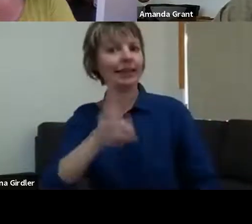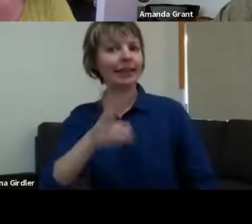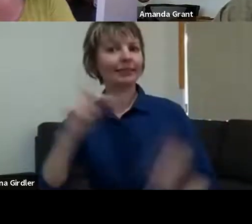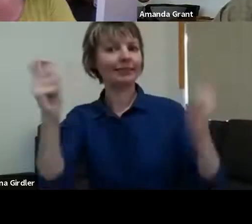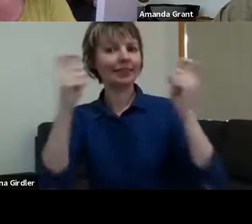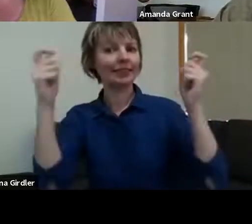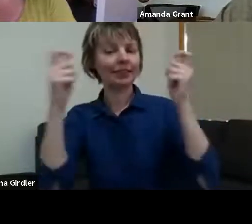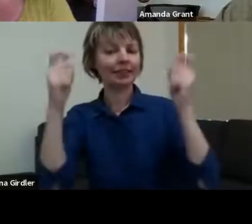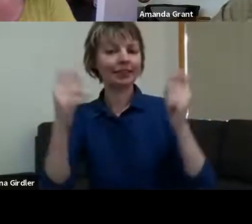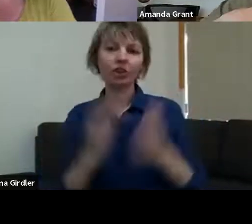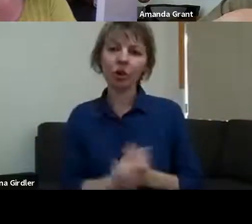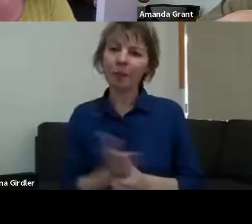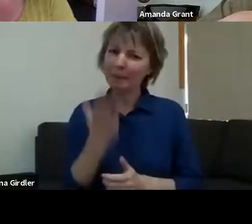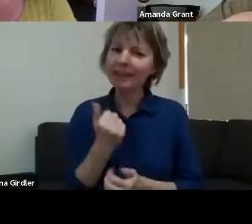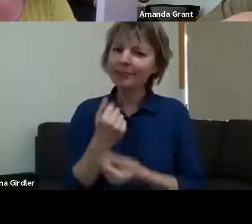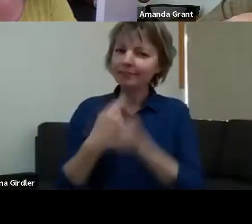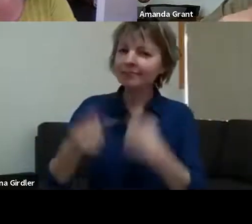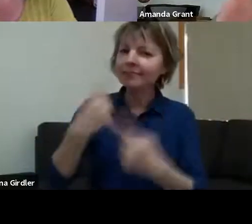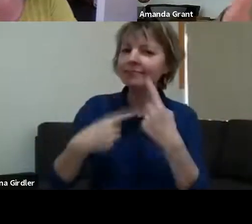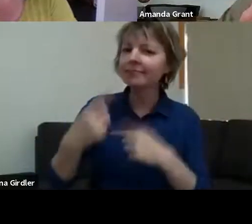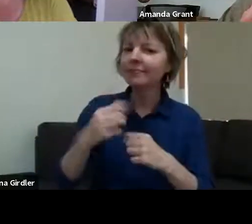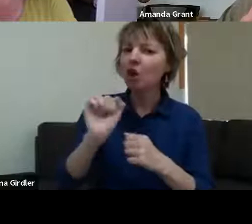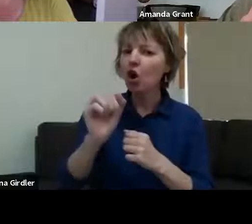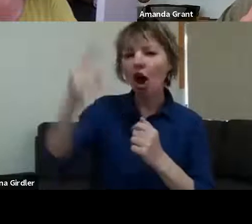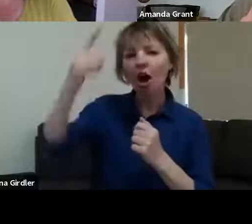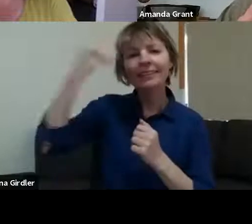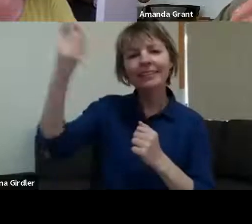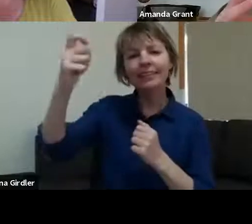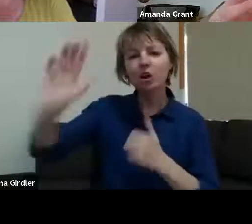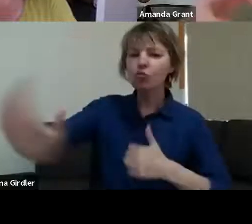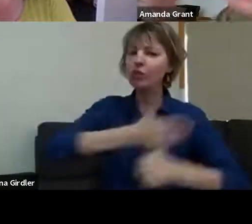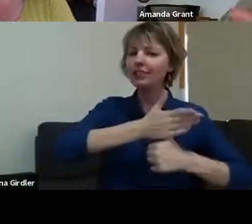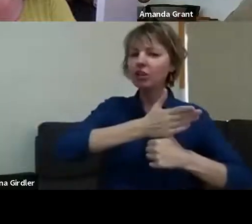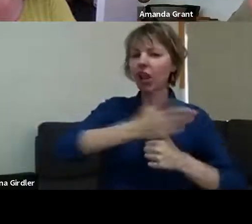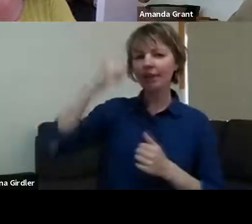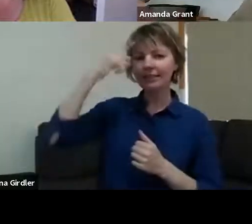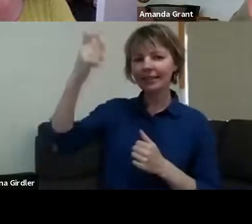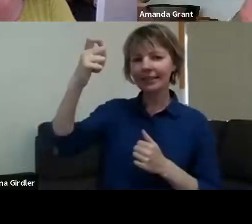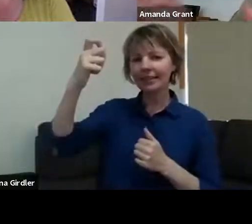what the idea was originally, and then now what it's turned into?